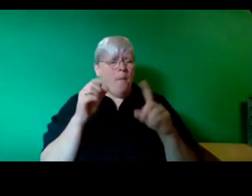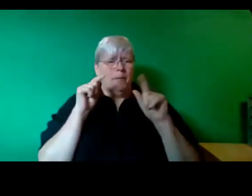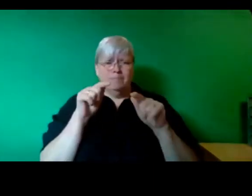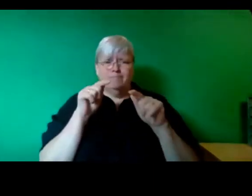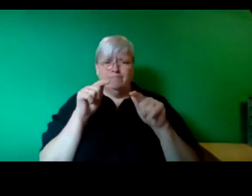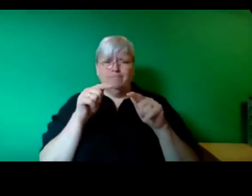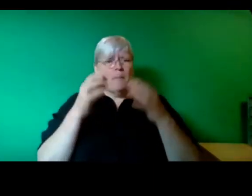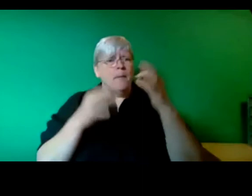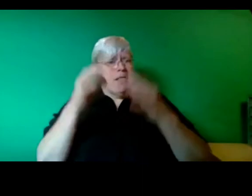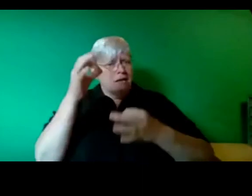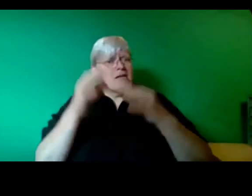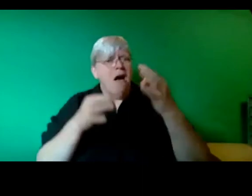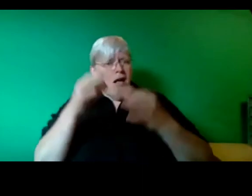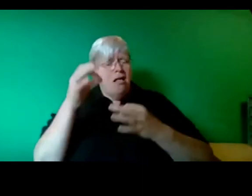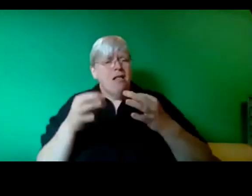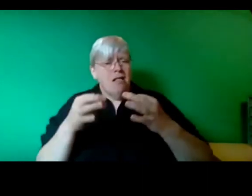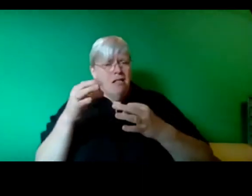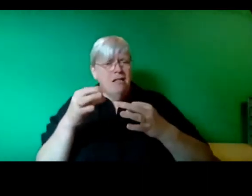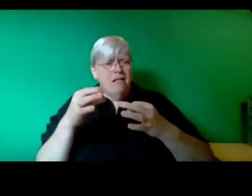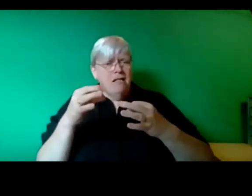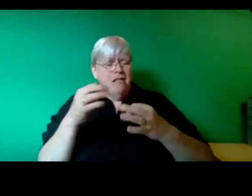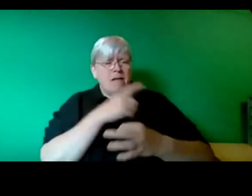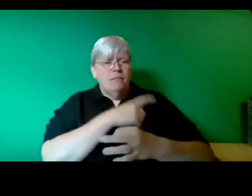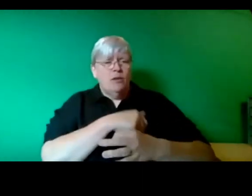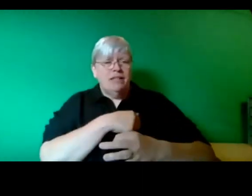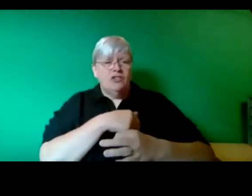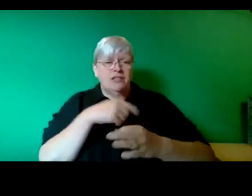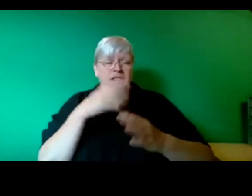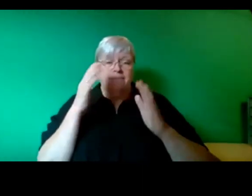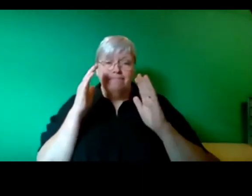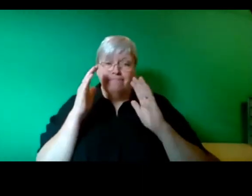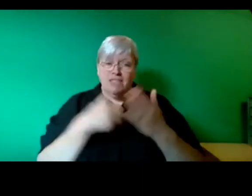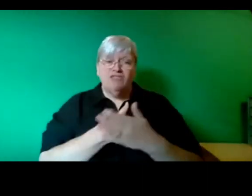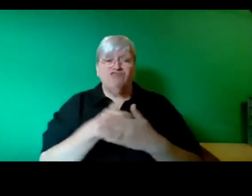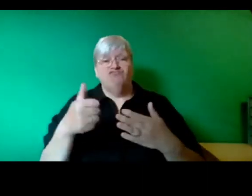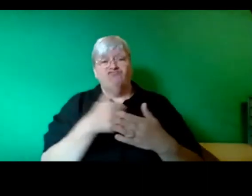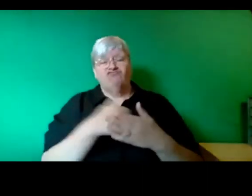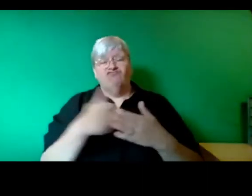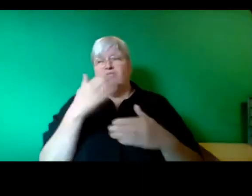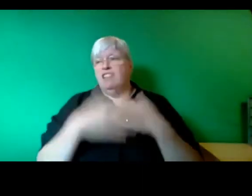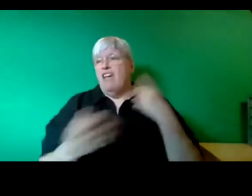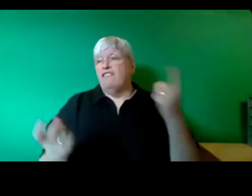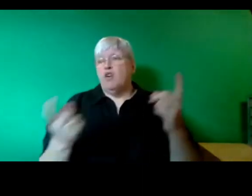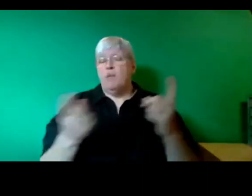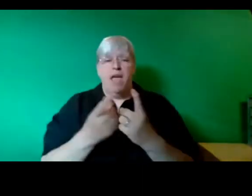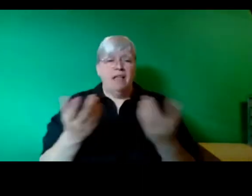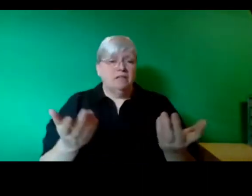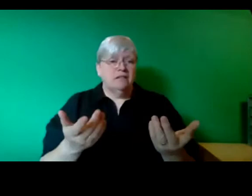is those pledges and commitments are routinely not being met it's not because politicians don't